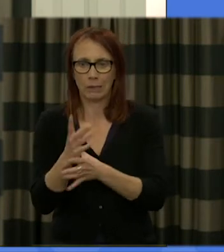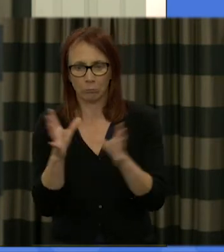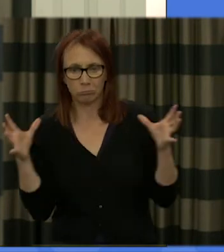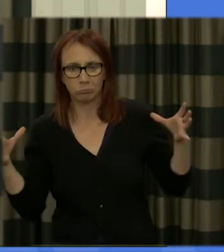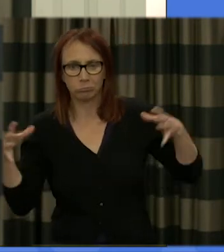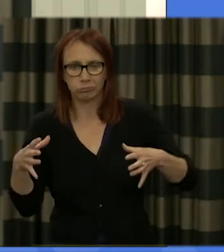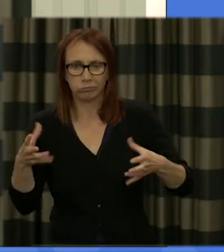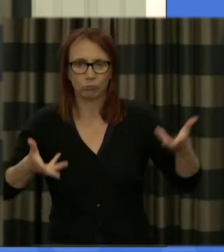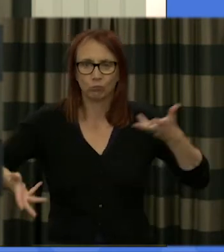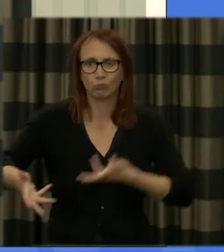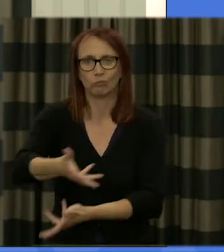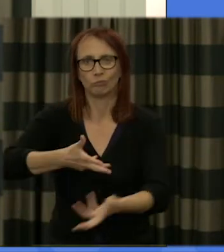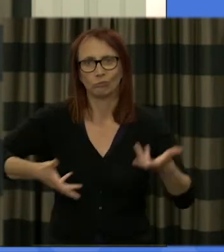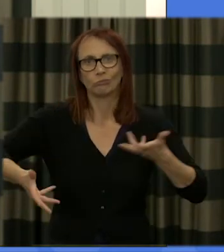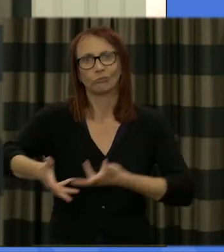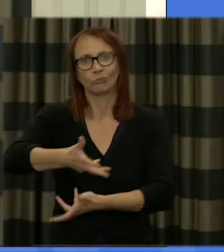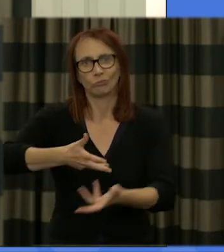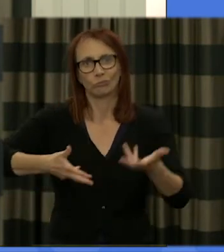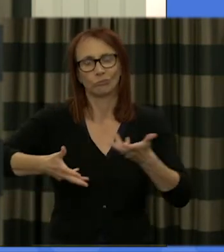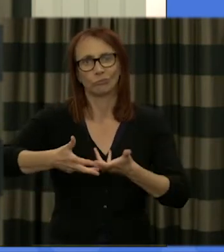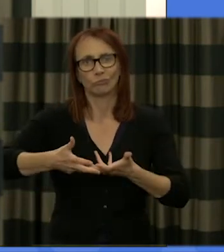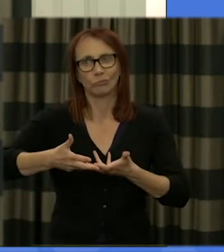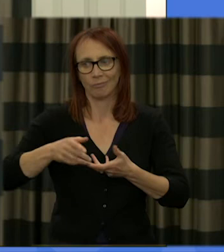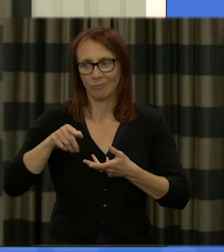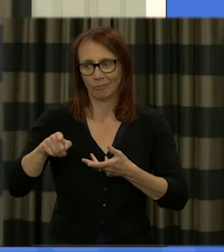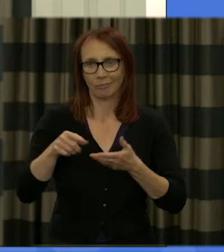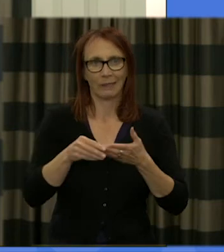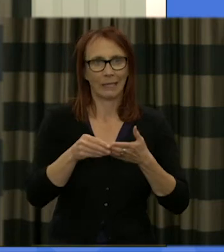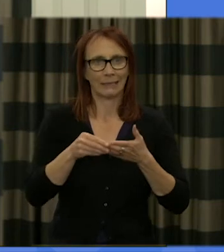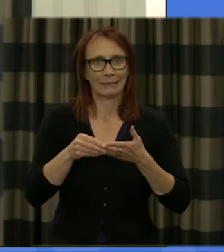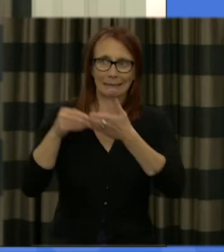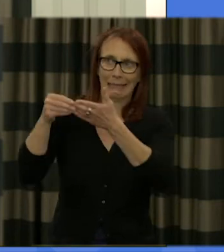these sessions and to provide some of that guidance I think is an extremely